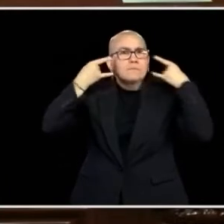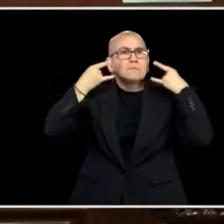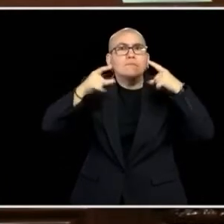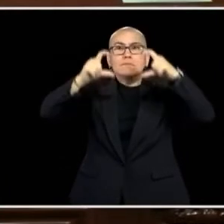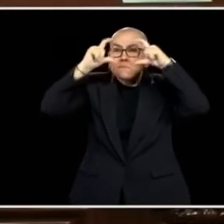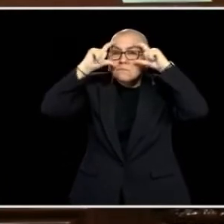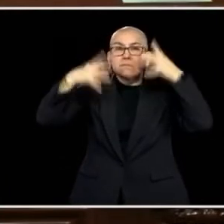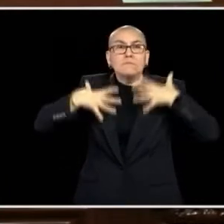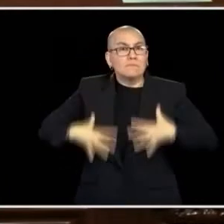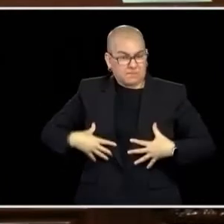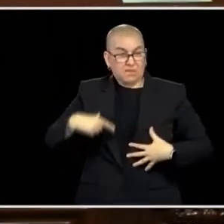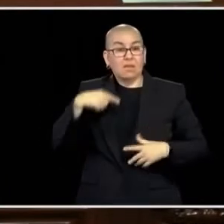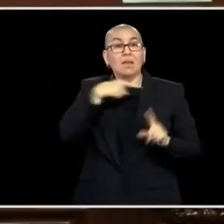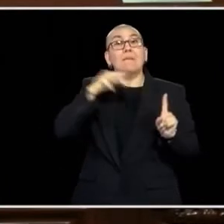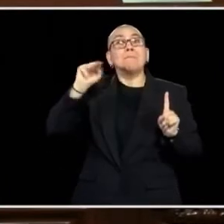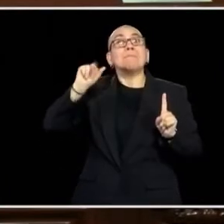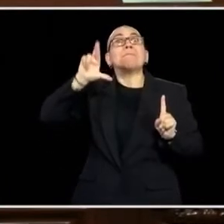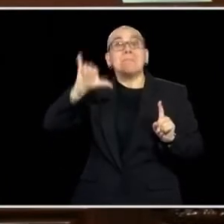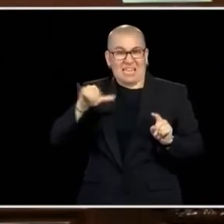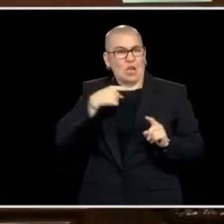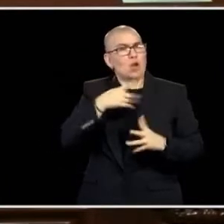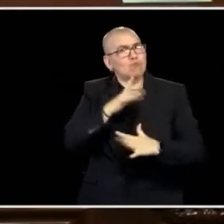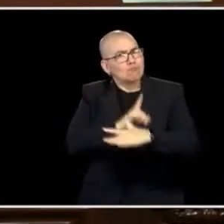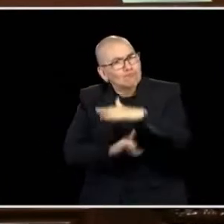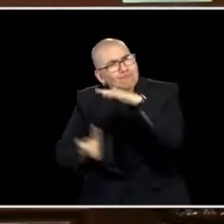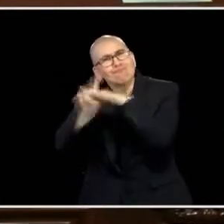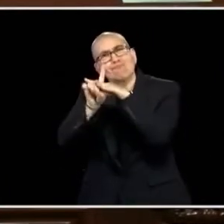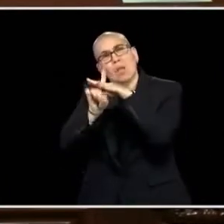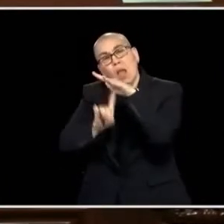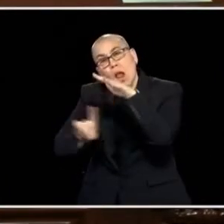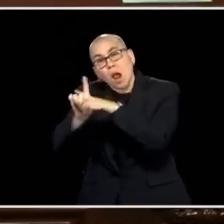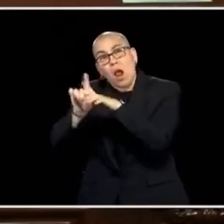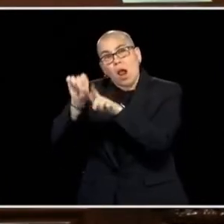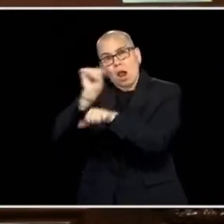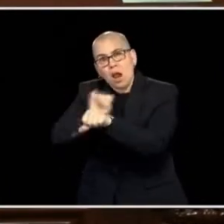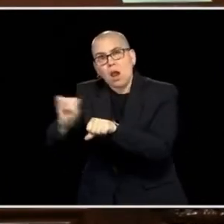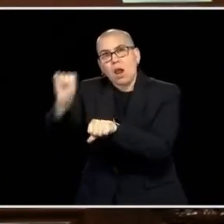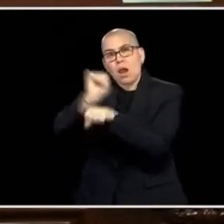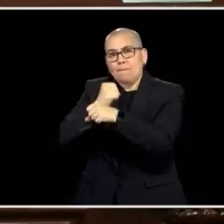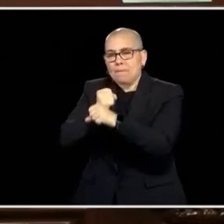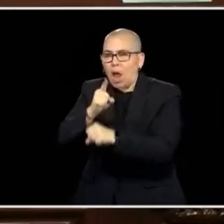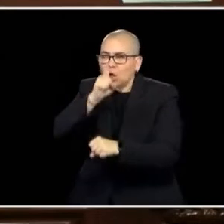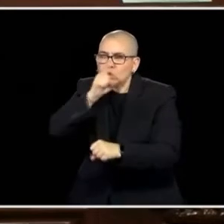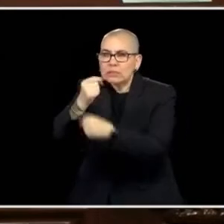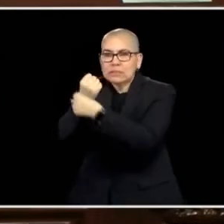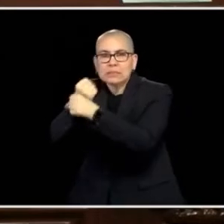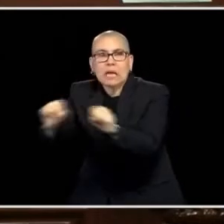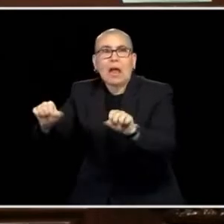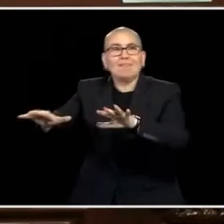DAY TO ENSURE THAT US AND OUR LOVED ONES HAD THE VERY BEST CARE POSSIBLE AND THE RESULTS OF WHAT THEY DID WAS, MINNESOTA'S DEATH RATES THAT